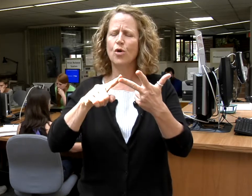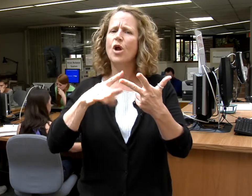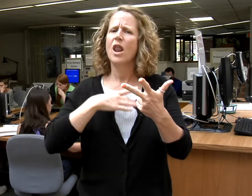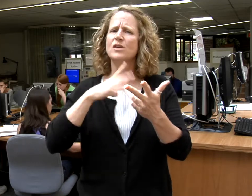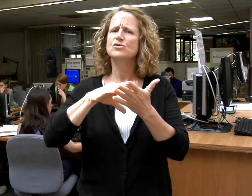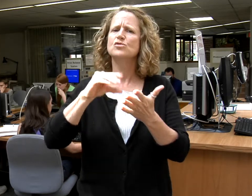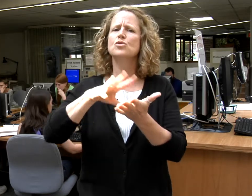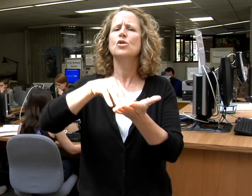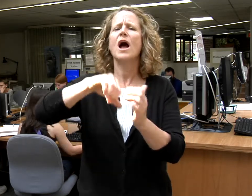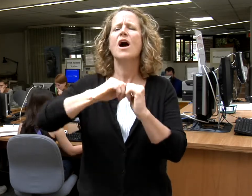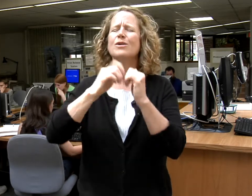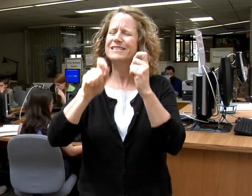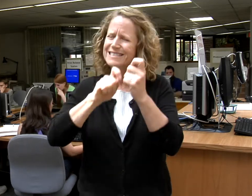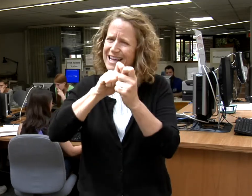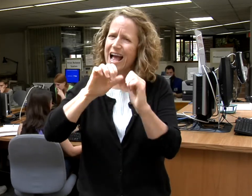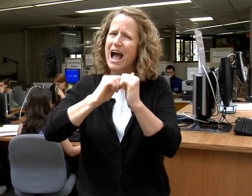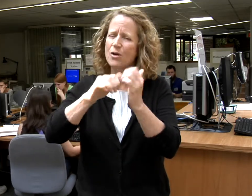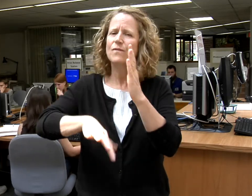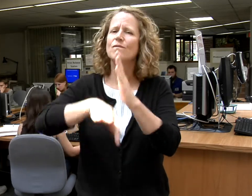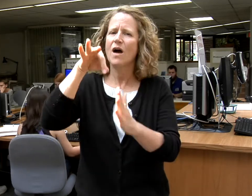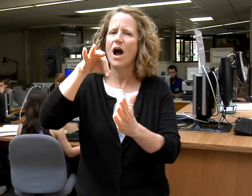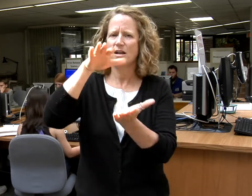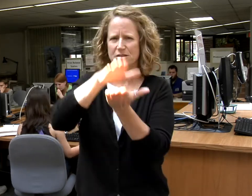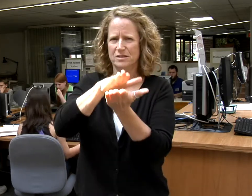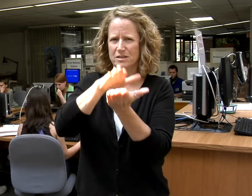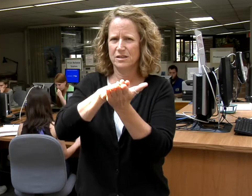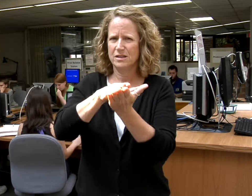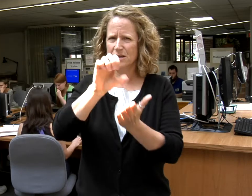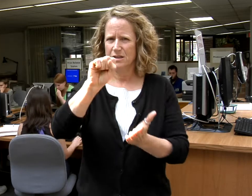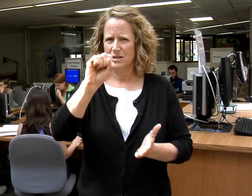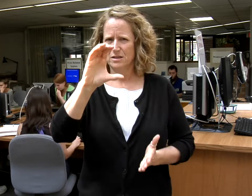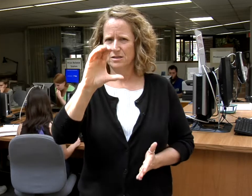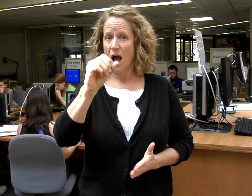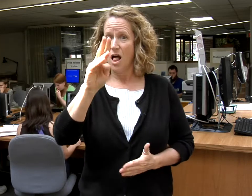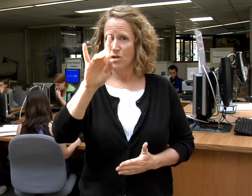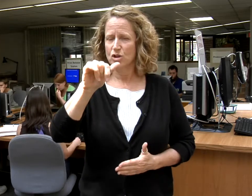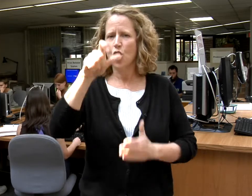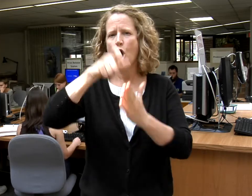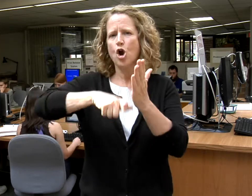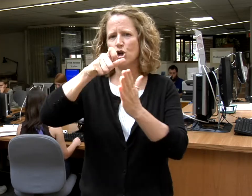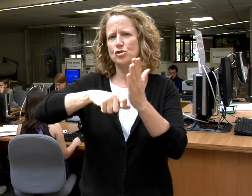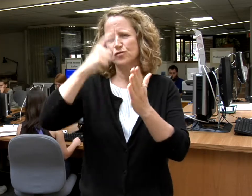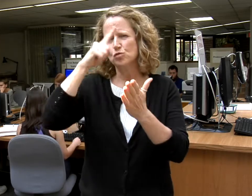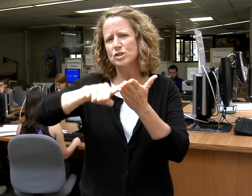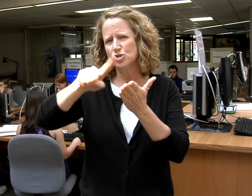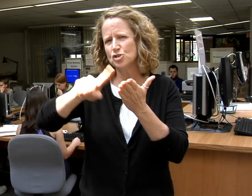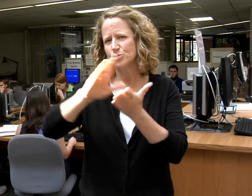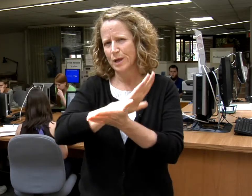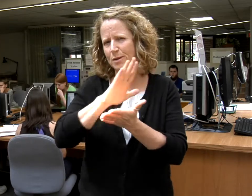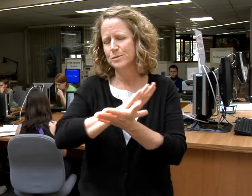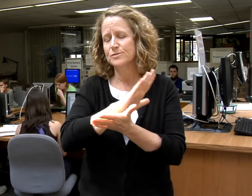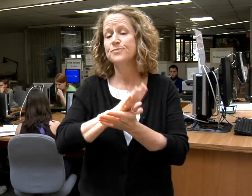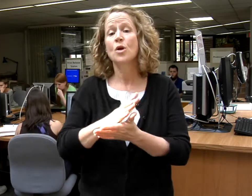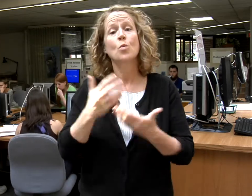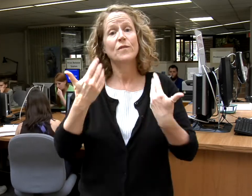Third, I like how students learn how to find scholarly articles for their research papers.